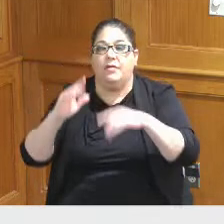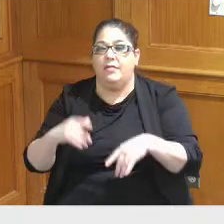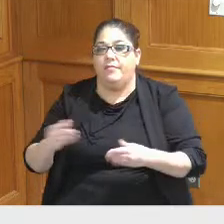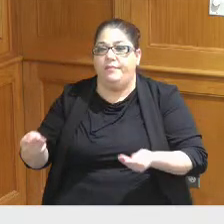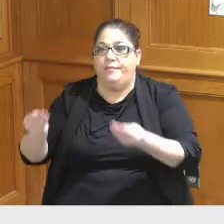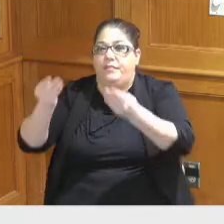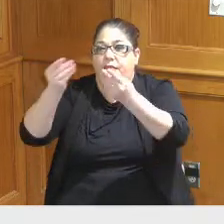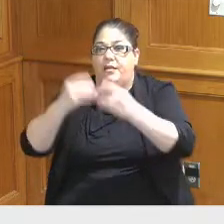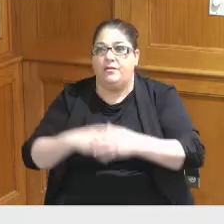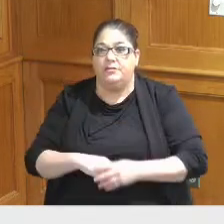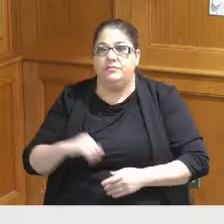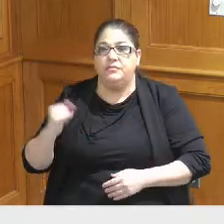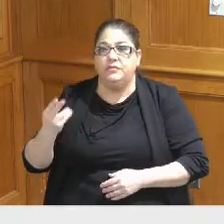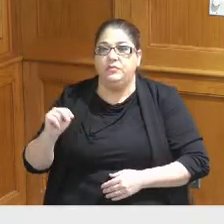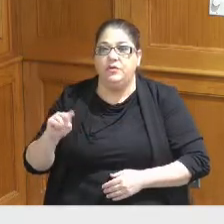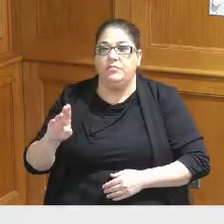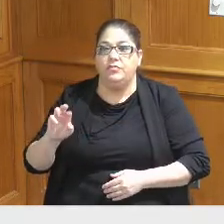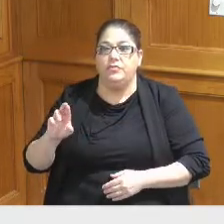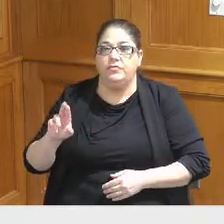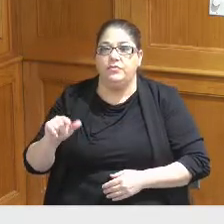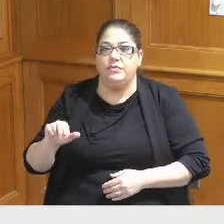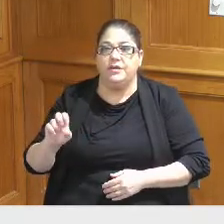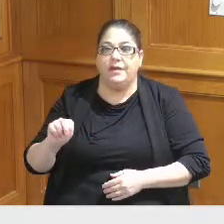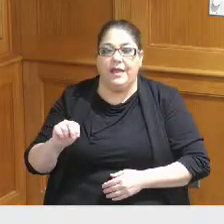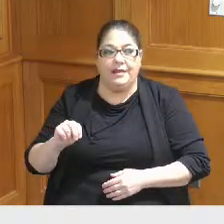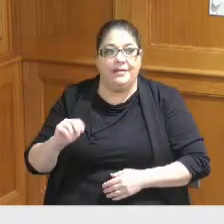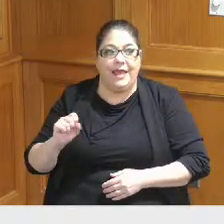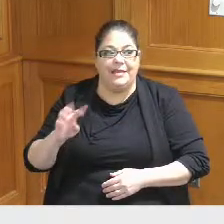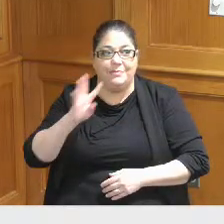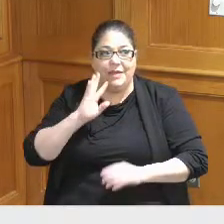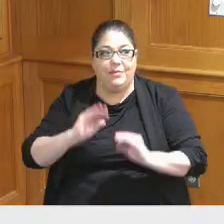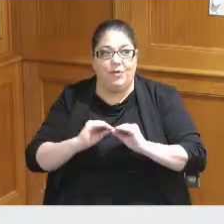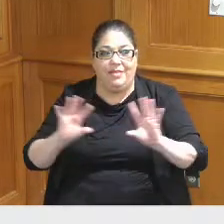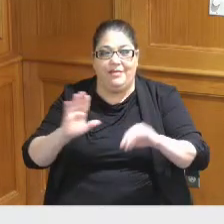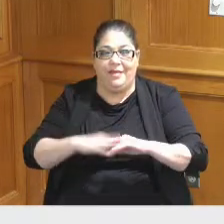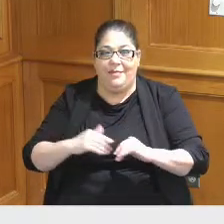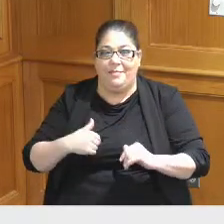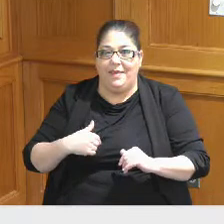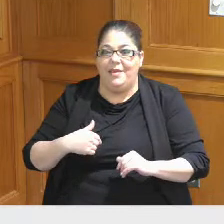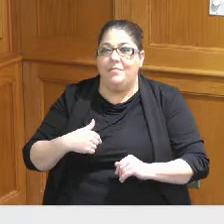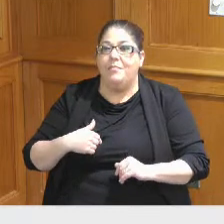and John Bergen would articulate that a lot better than I did but John that's close enough we're good